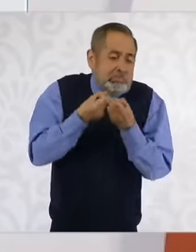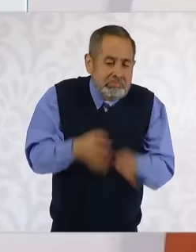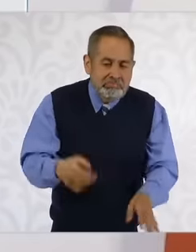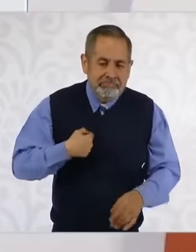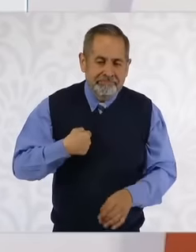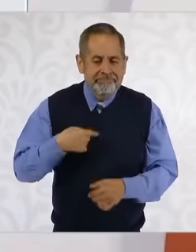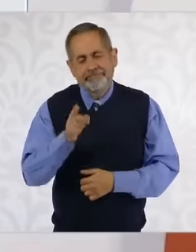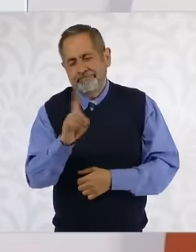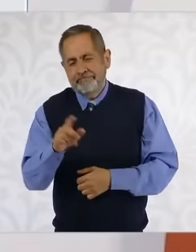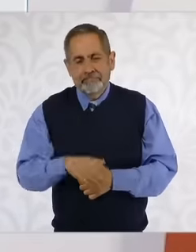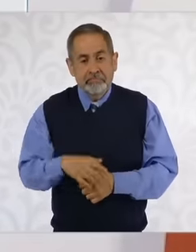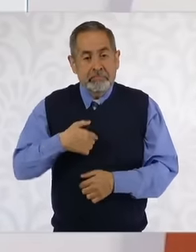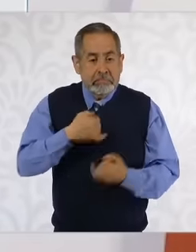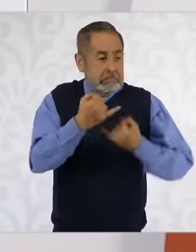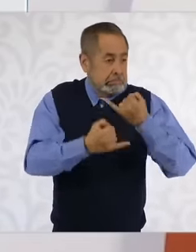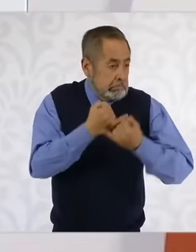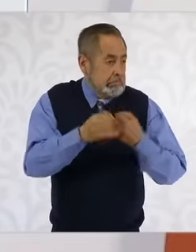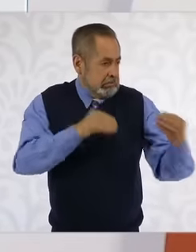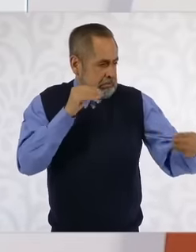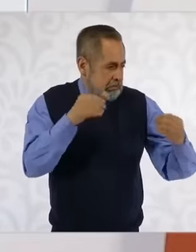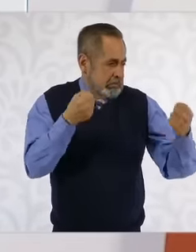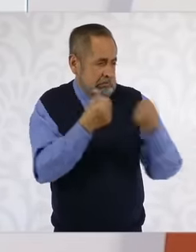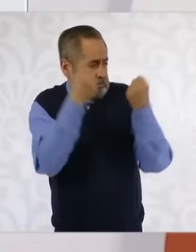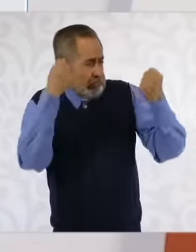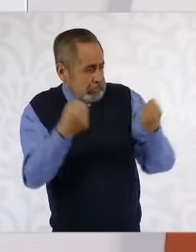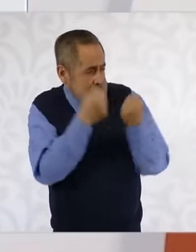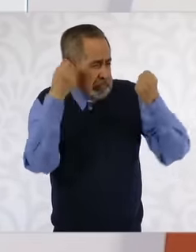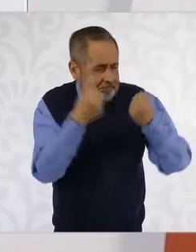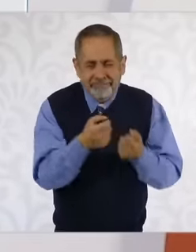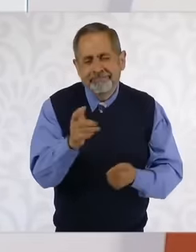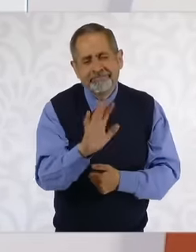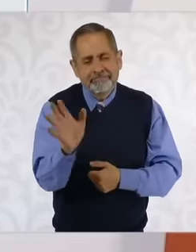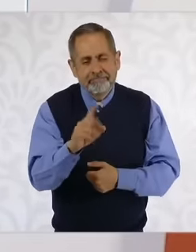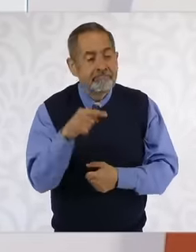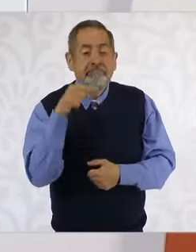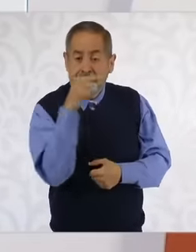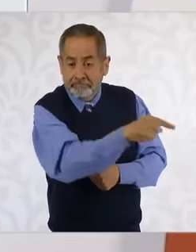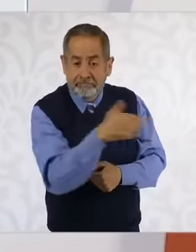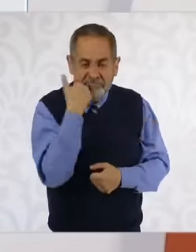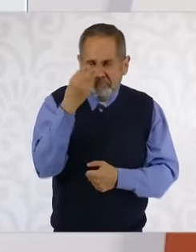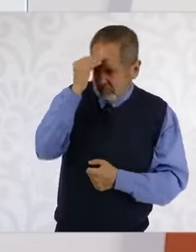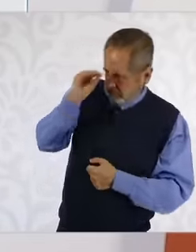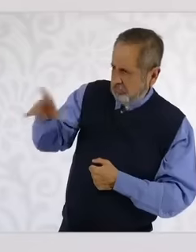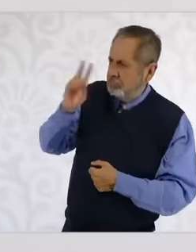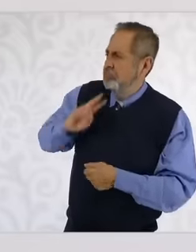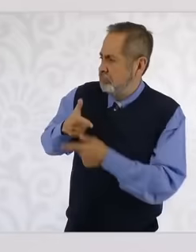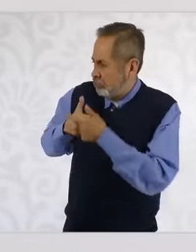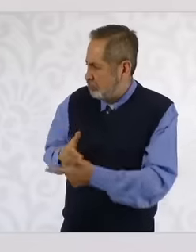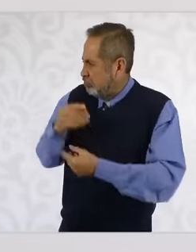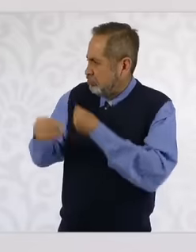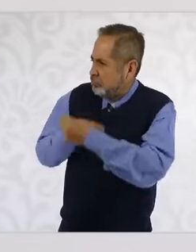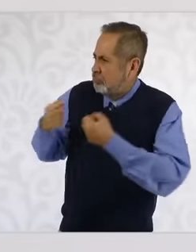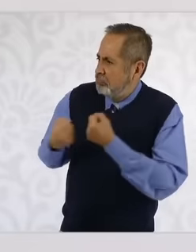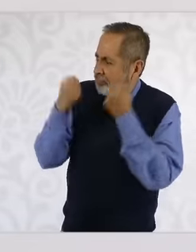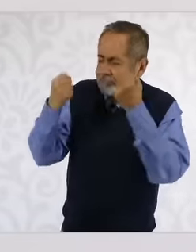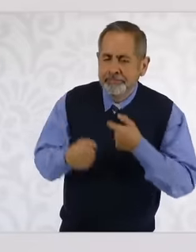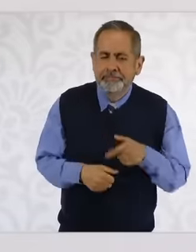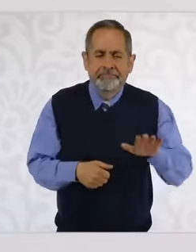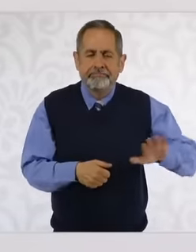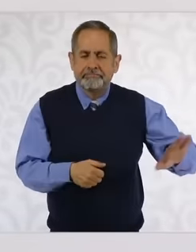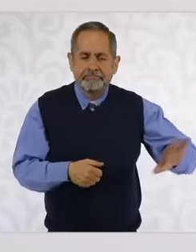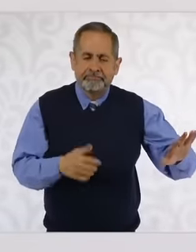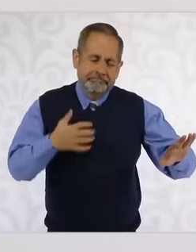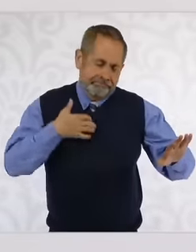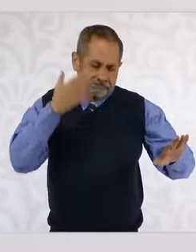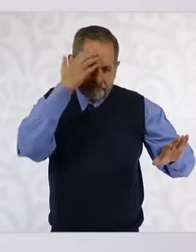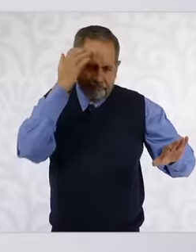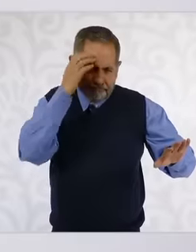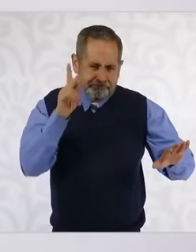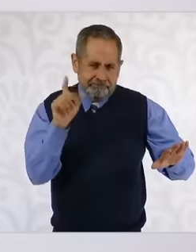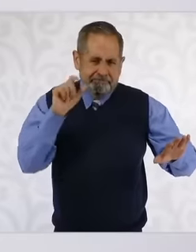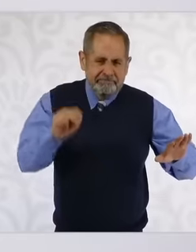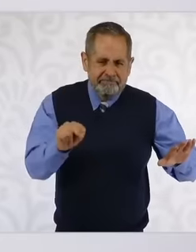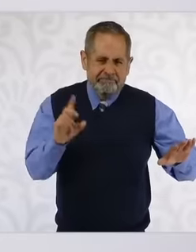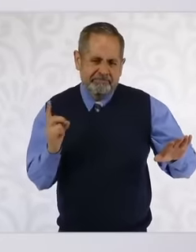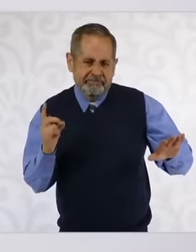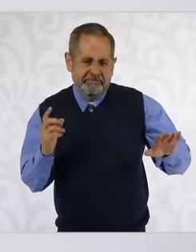into a confrontation because that is what they wanted then That was one of the options that